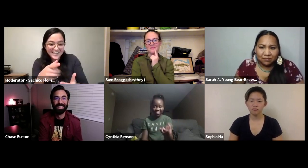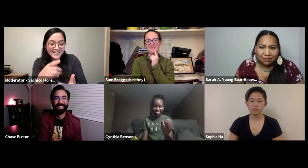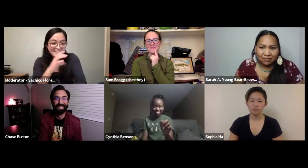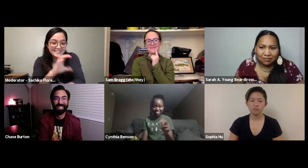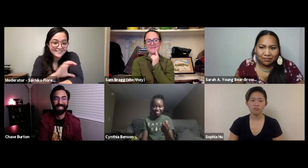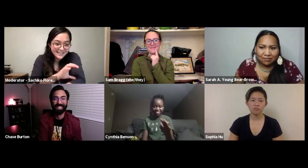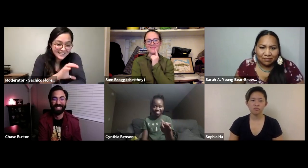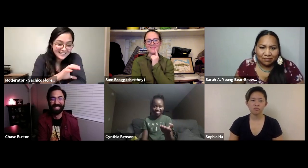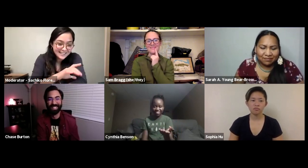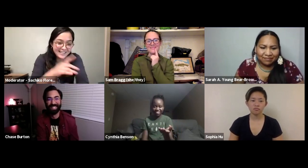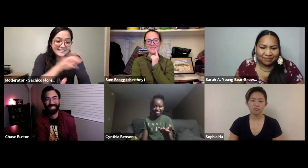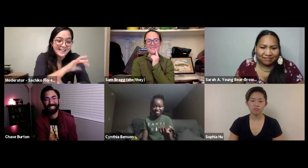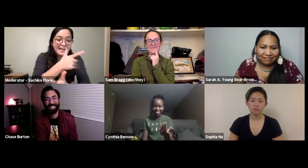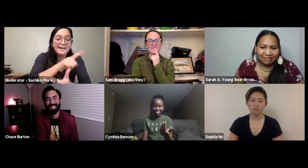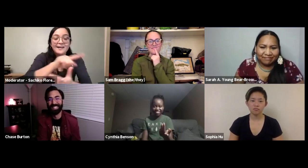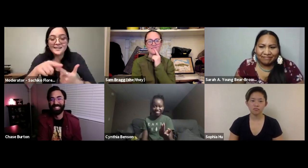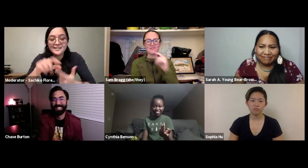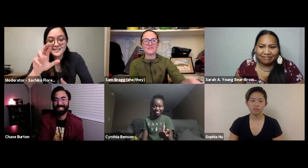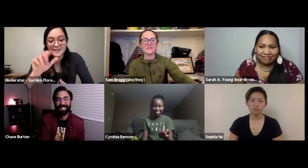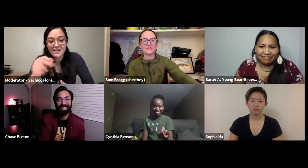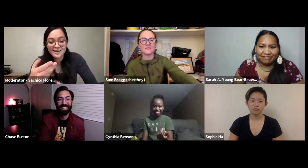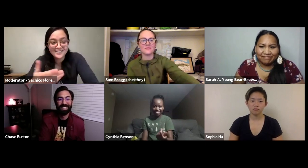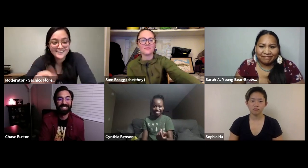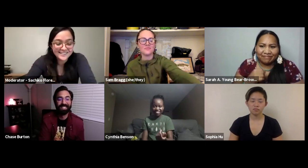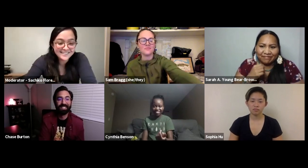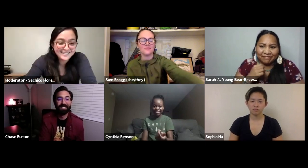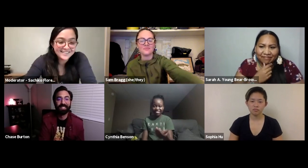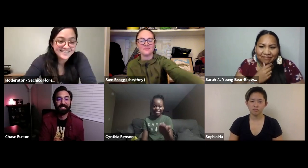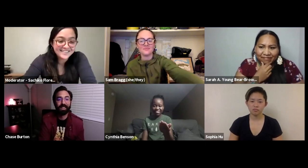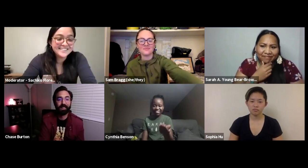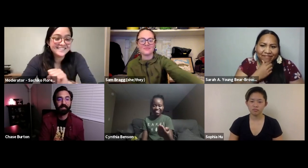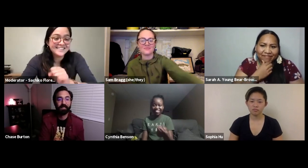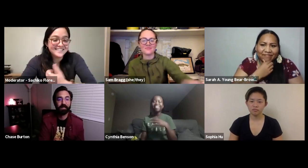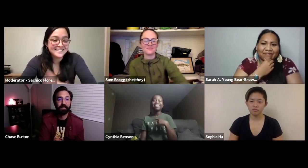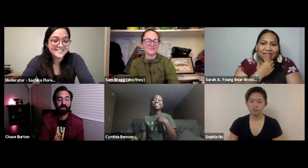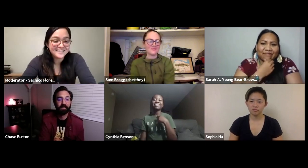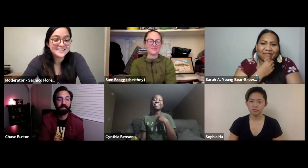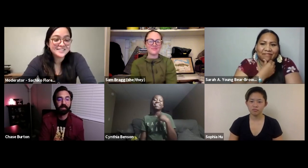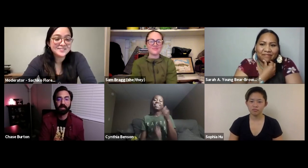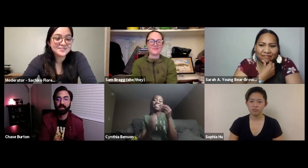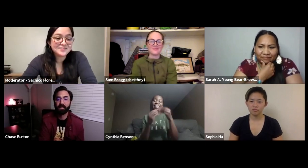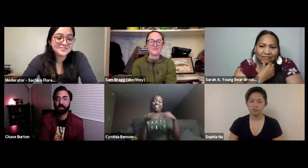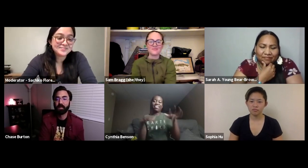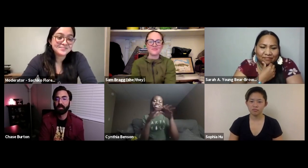talk at the same time. Cynthia and then we'll switch over to Sarah.